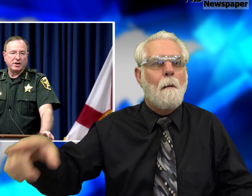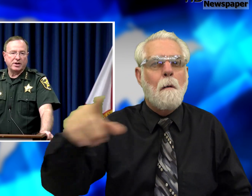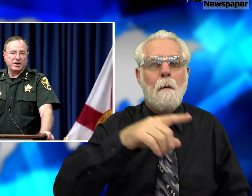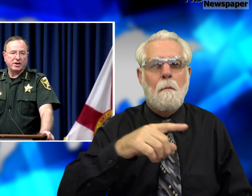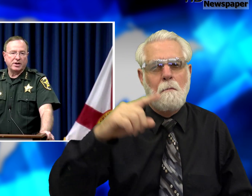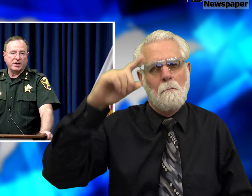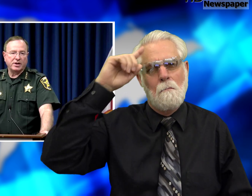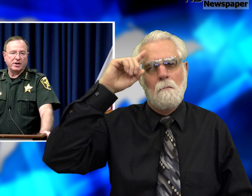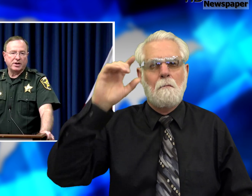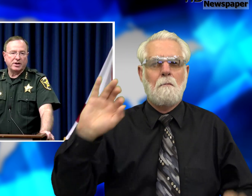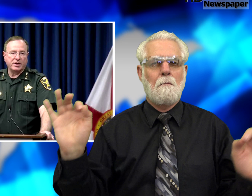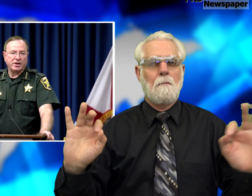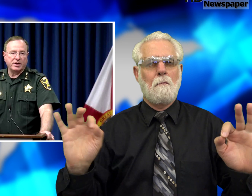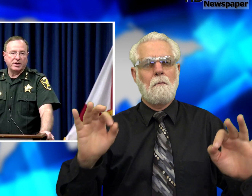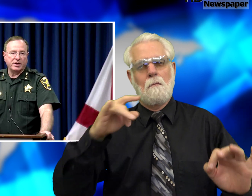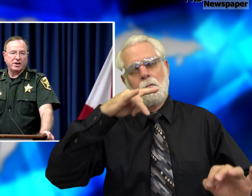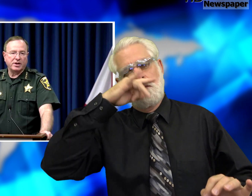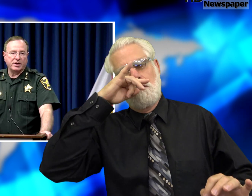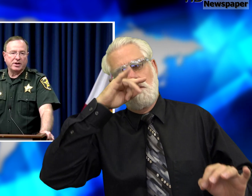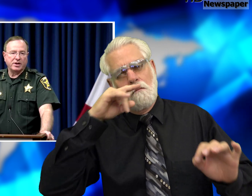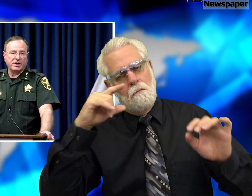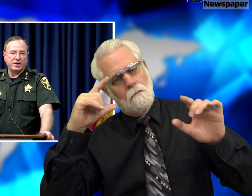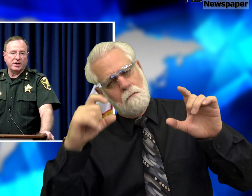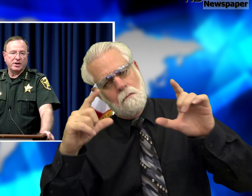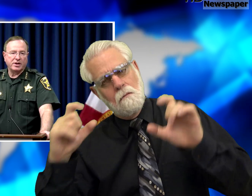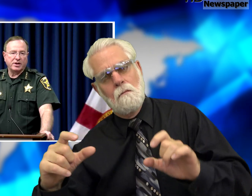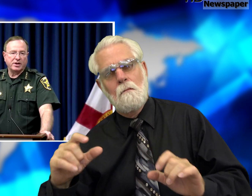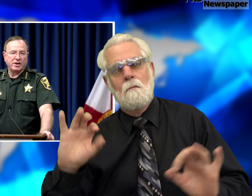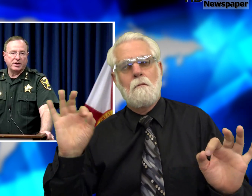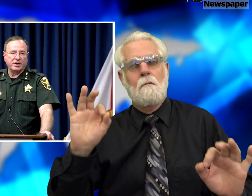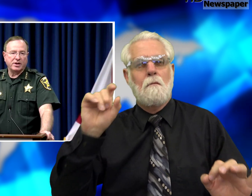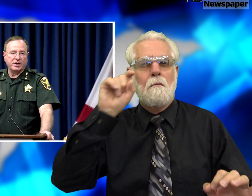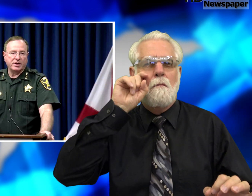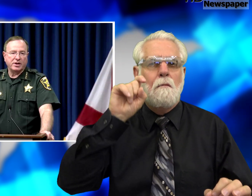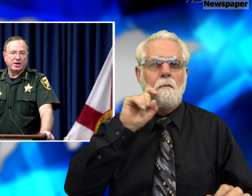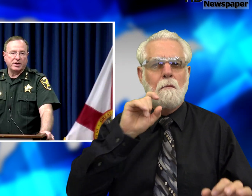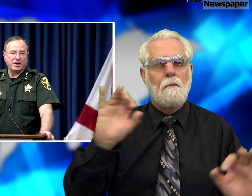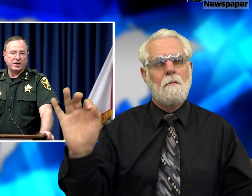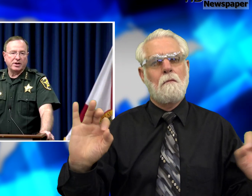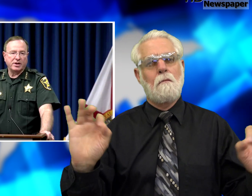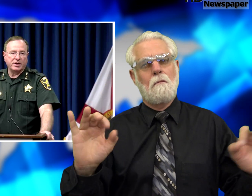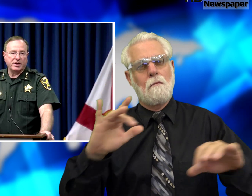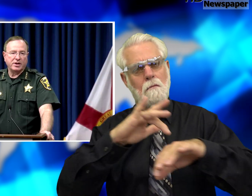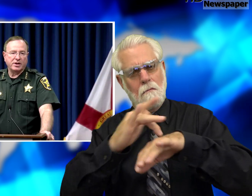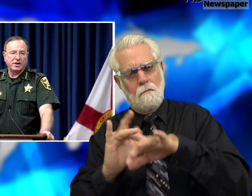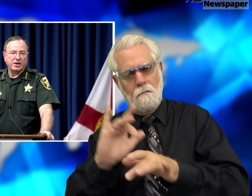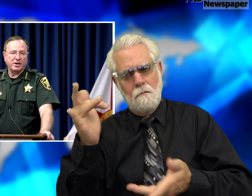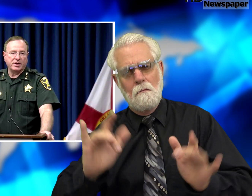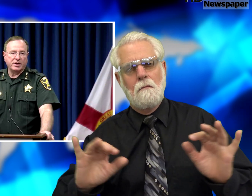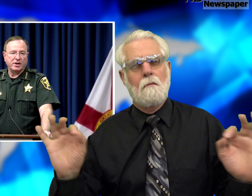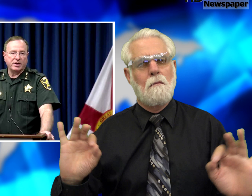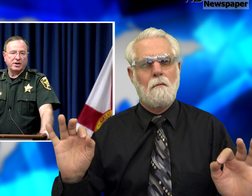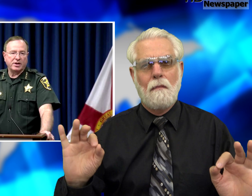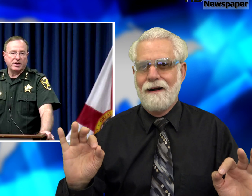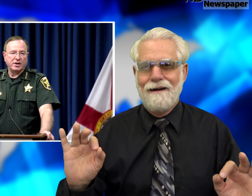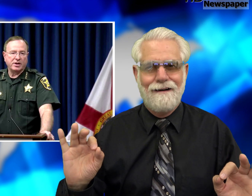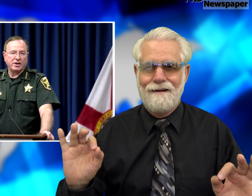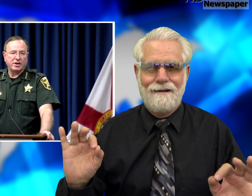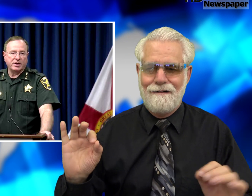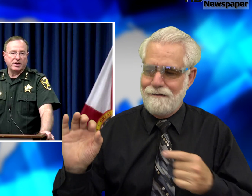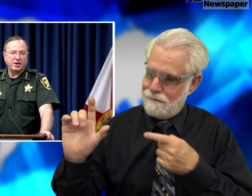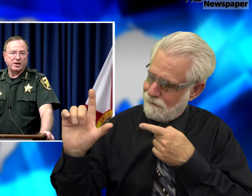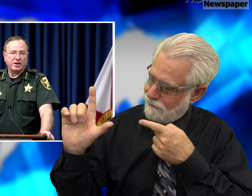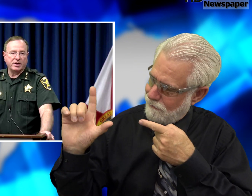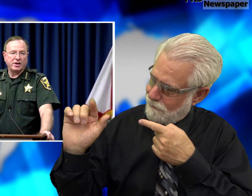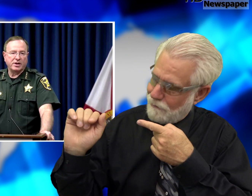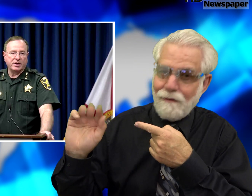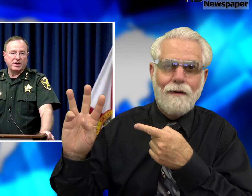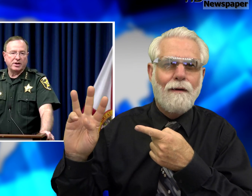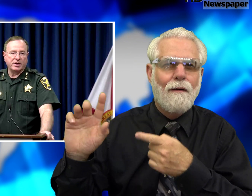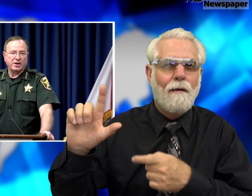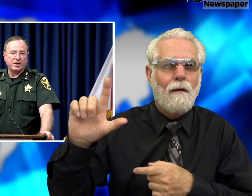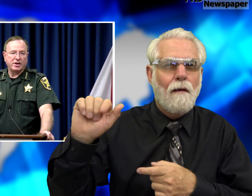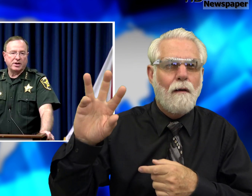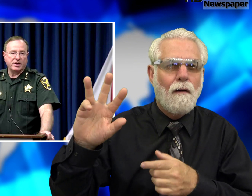Some of you think there is nothing wrong with taking pictures of children, or touching, molesting children,